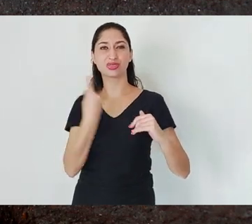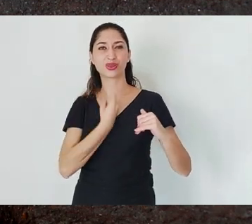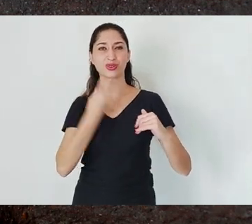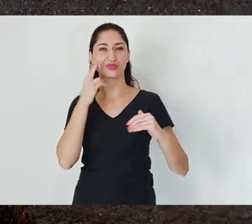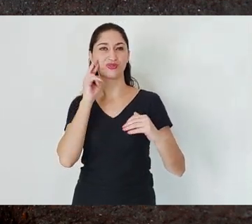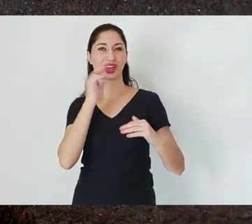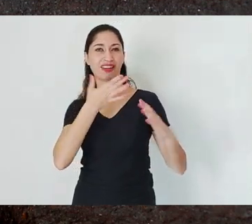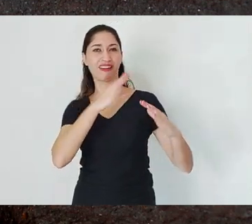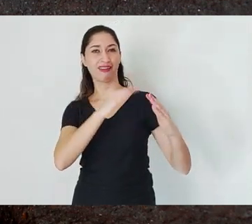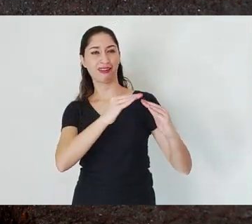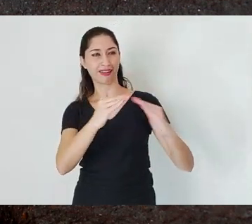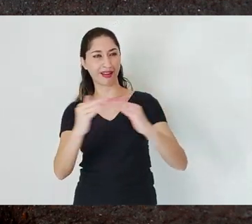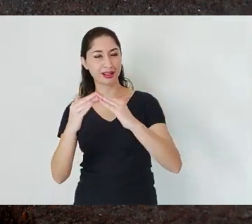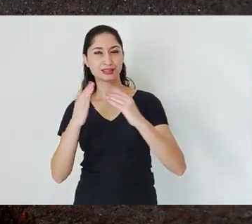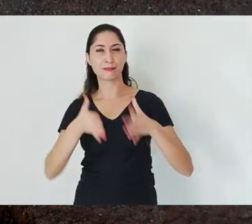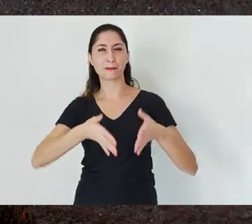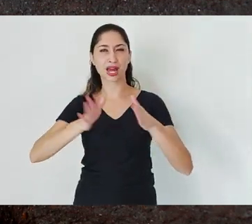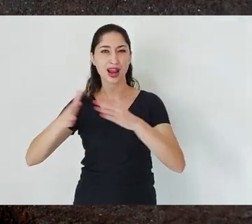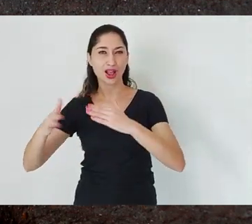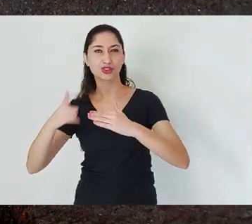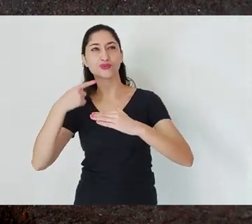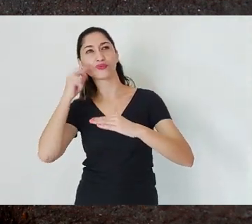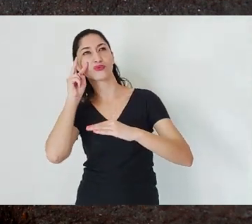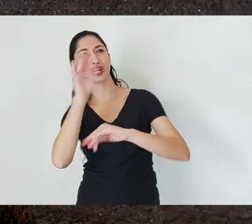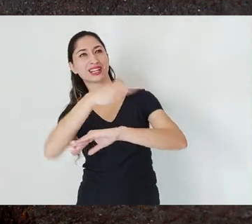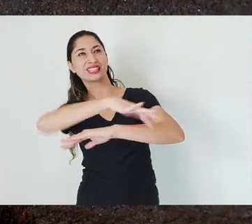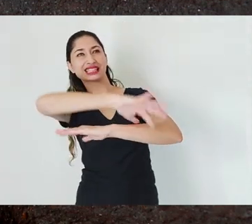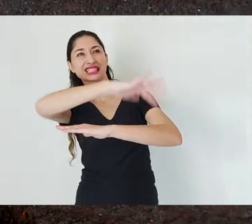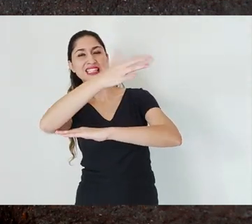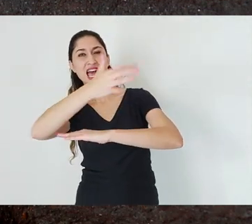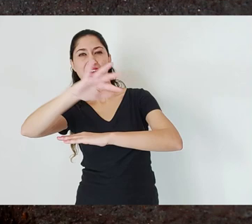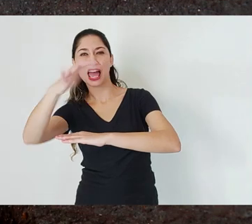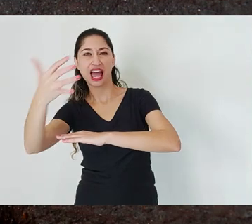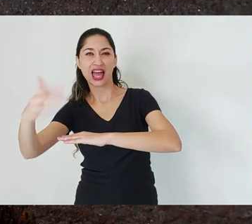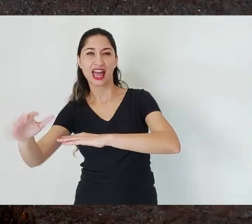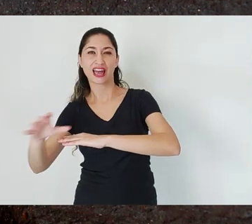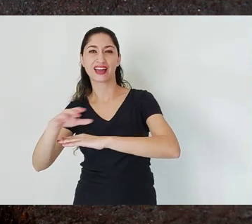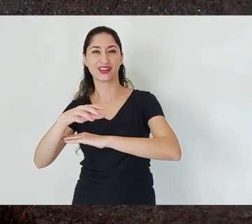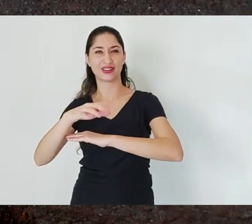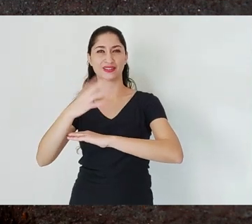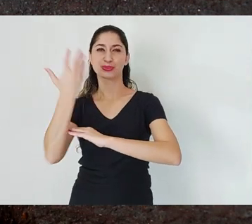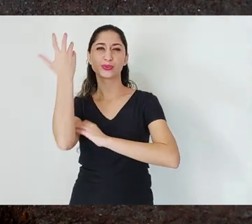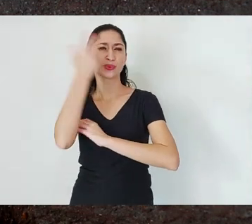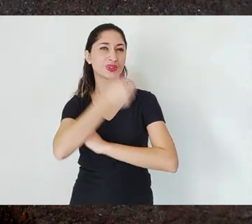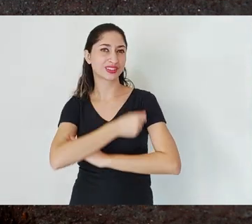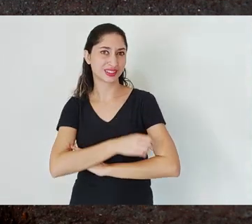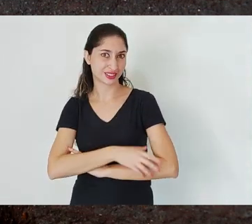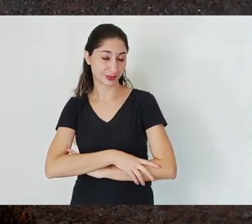that somewhat defines its identity, its memory is related to the mountains.